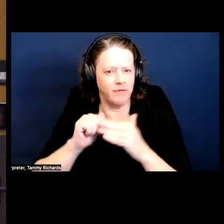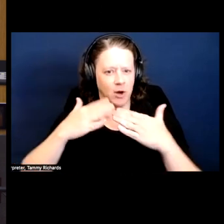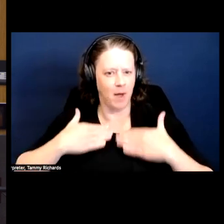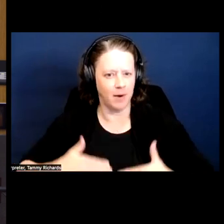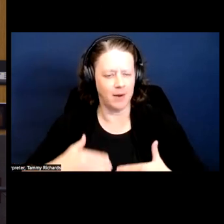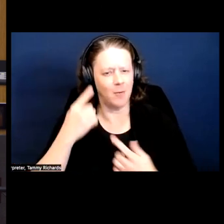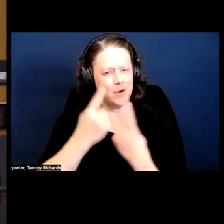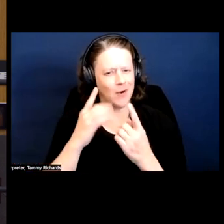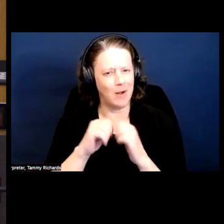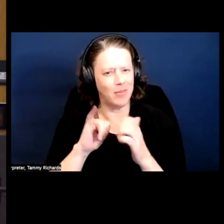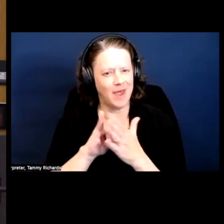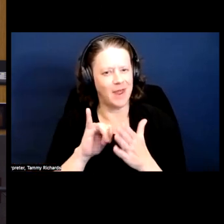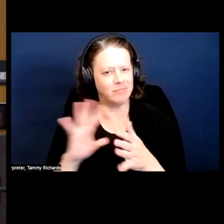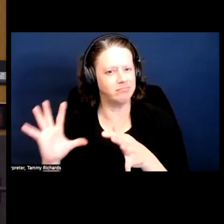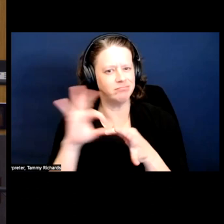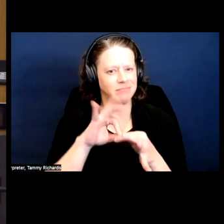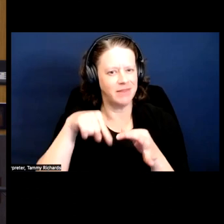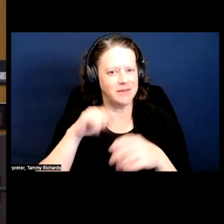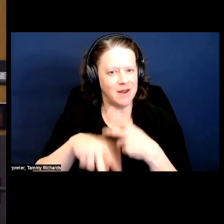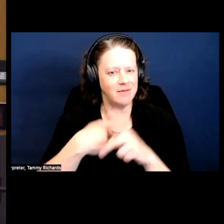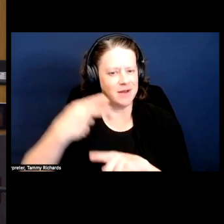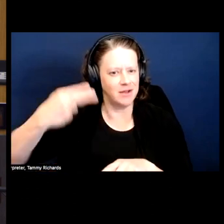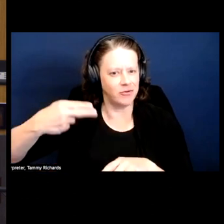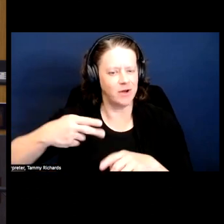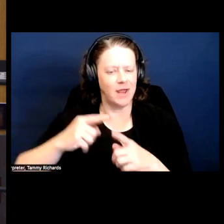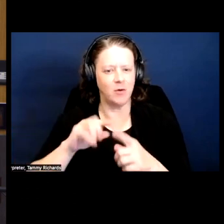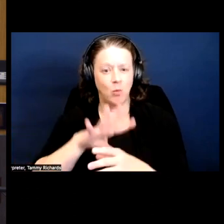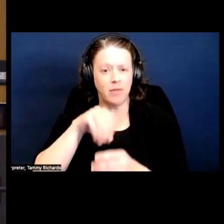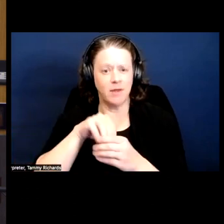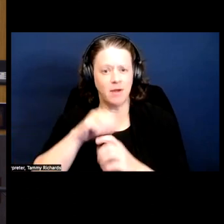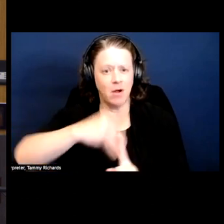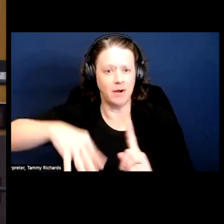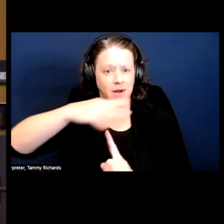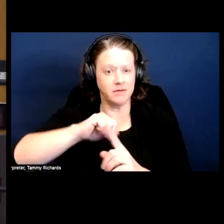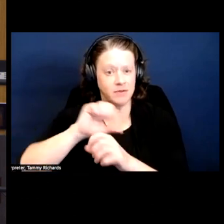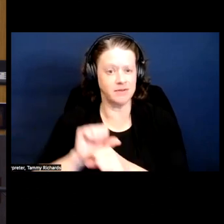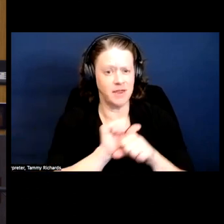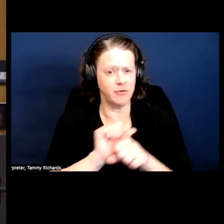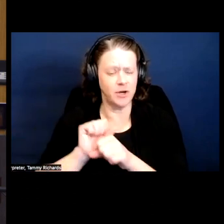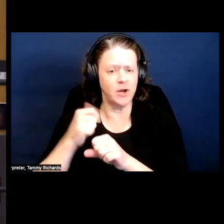And then moving from that, within the context of slavery, we start to understand how black